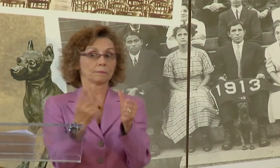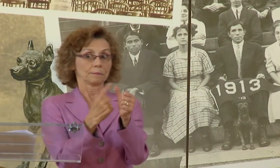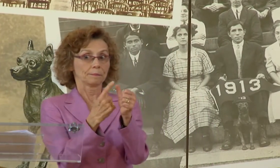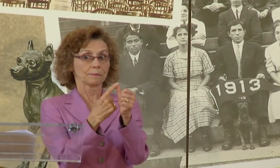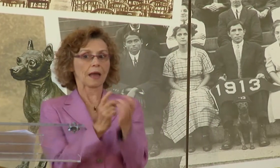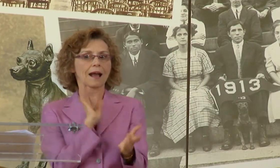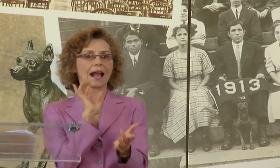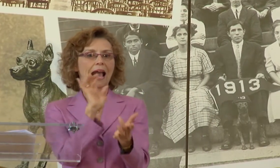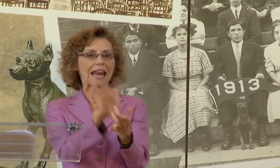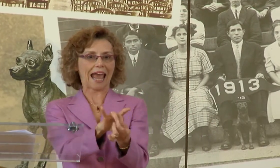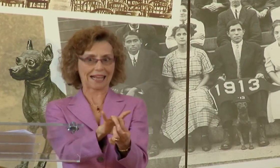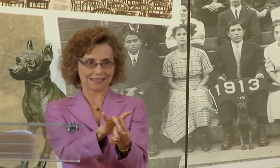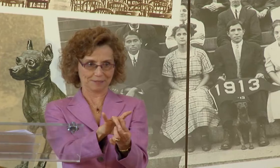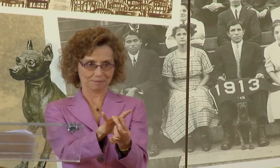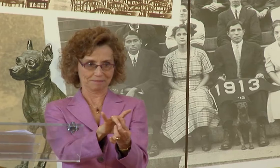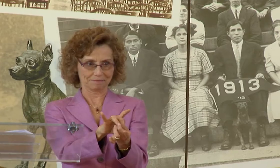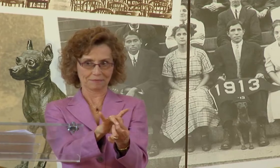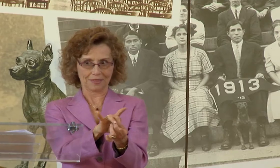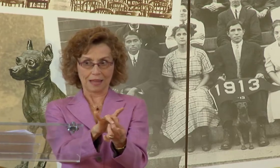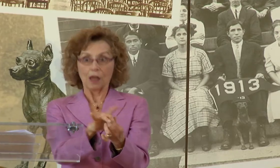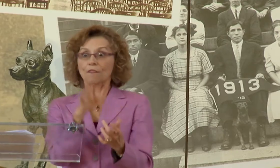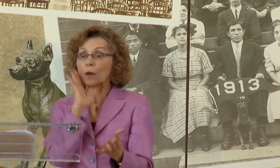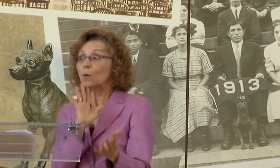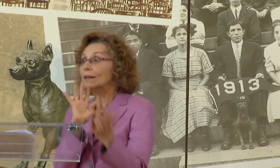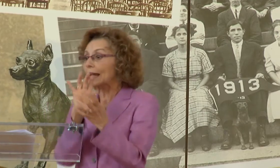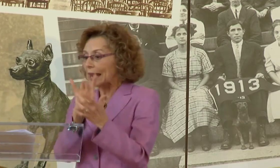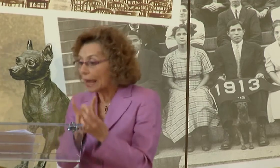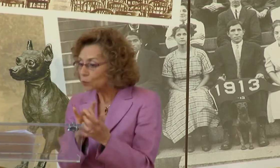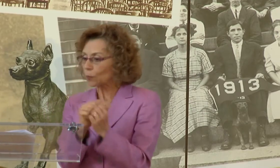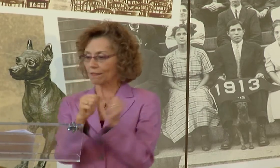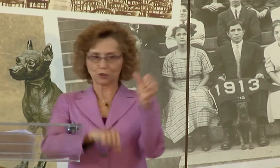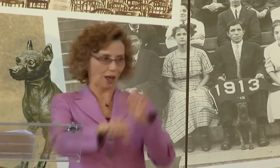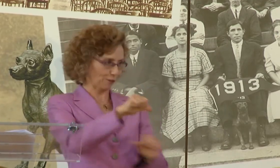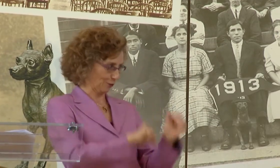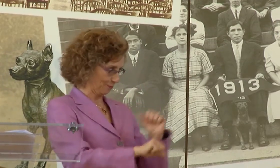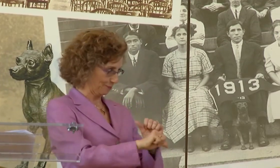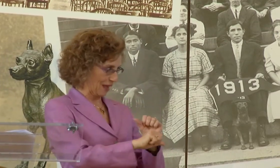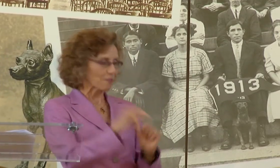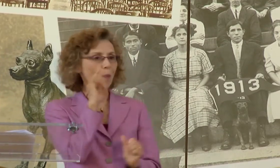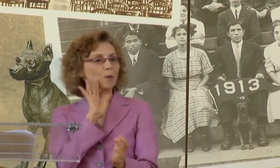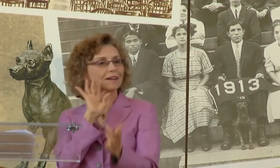AS STUDENTS, THEY WILL FIRST CONNECT, AND WHEN I SAY CONNECT